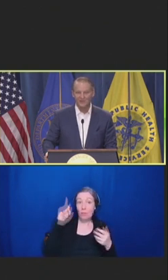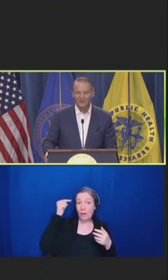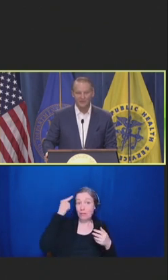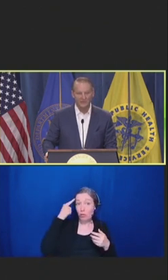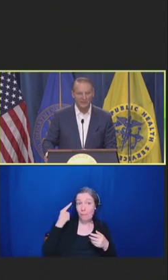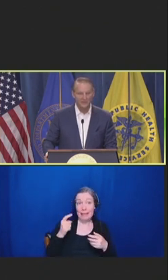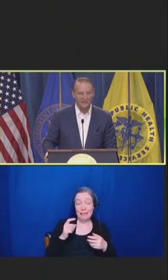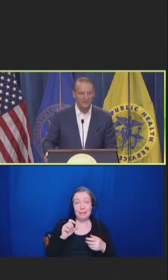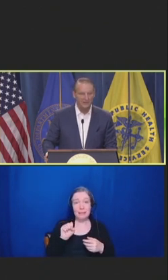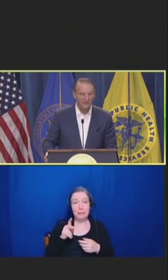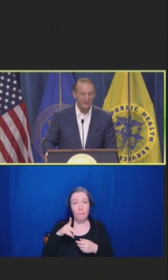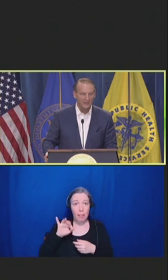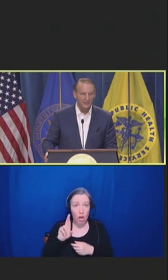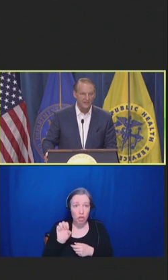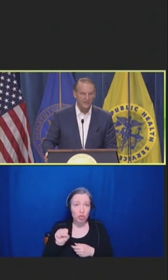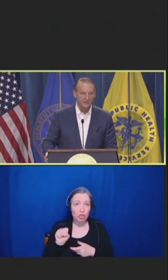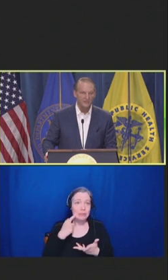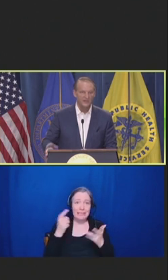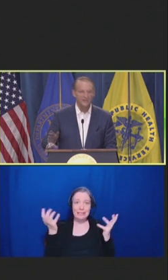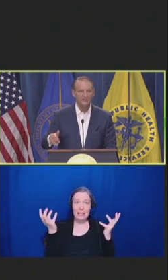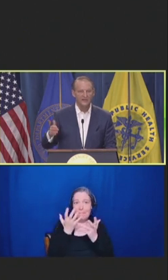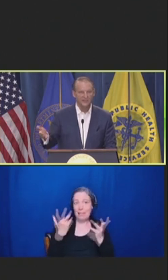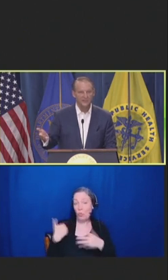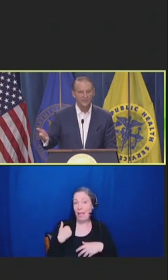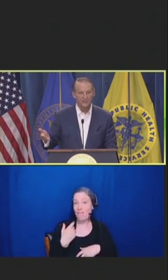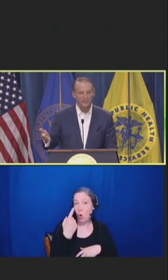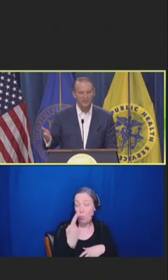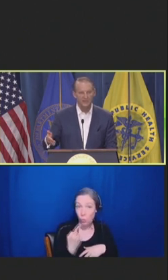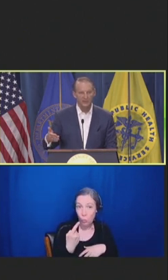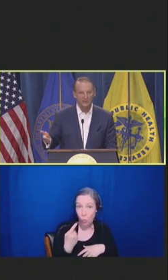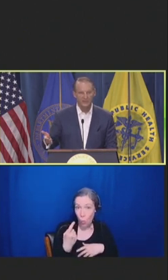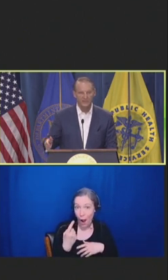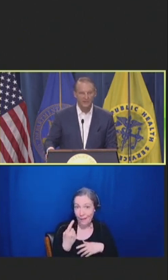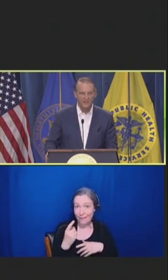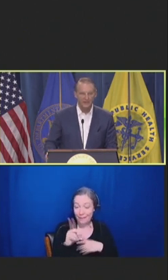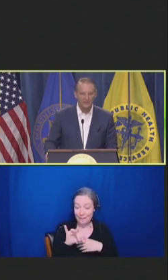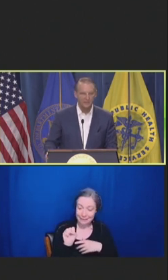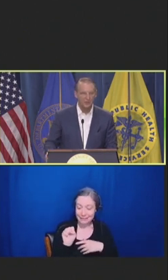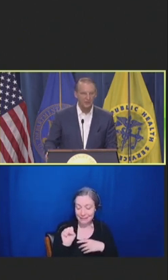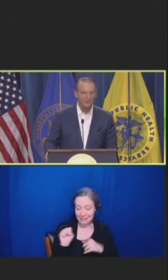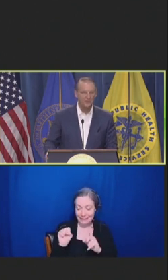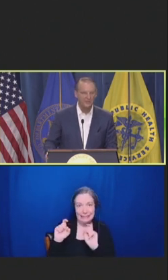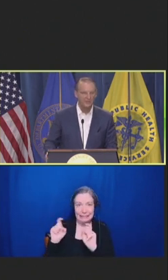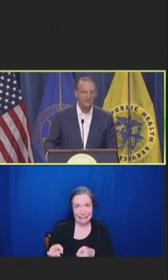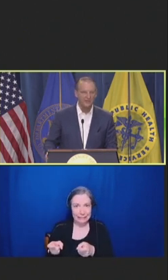And, you know, that is a tremendous advancement in the ability of small community-based practices